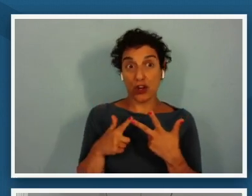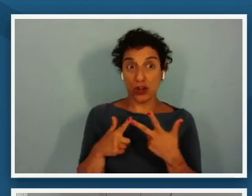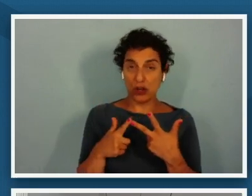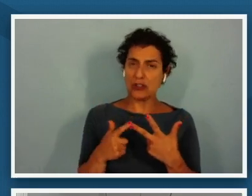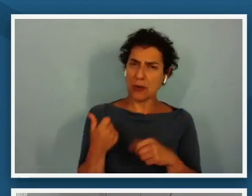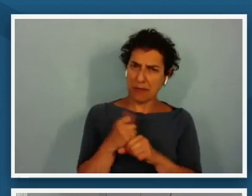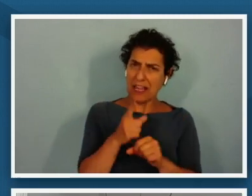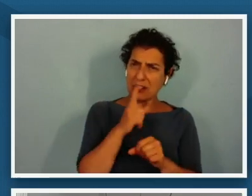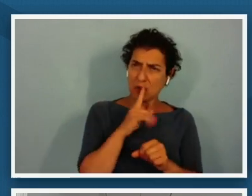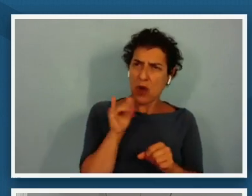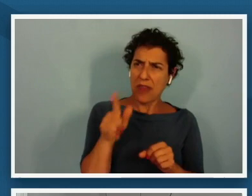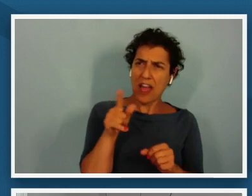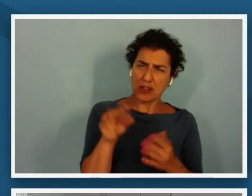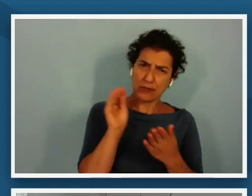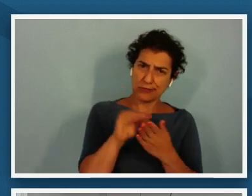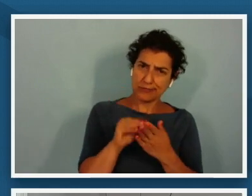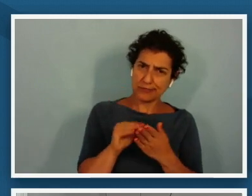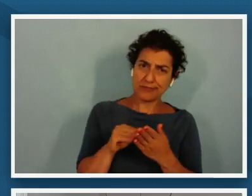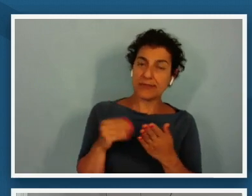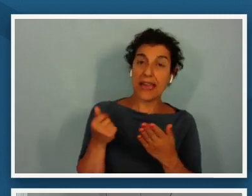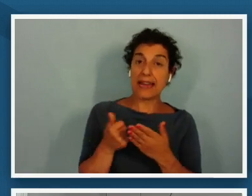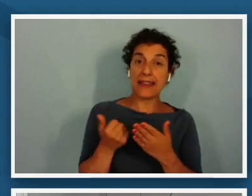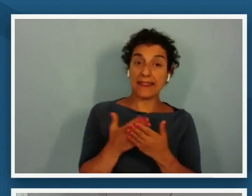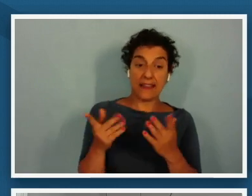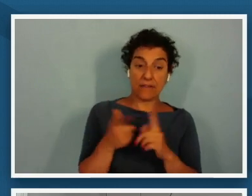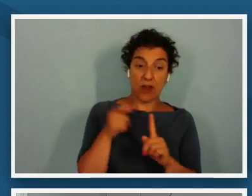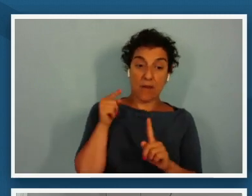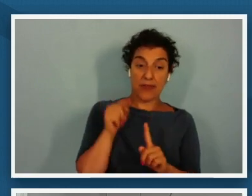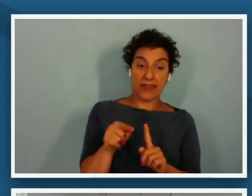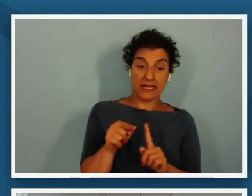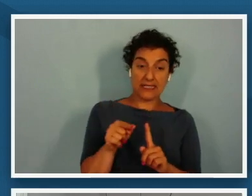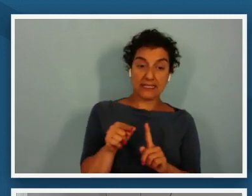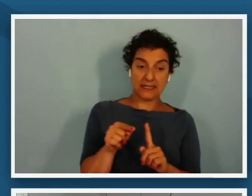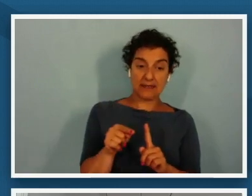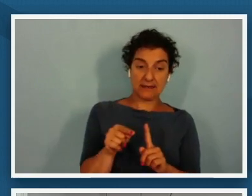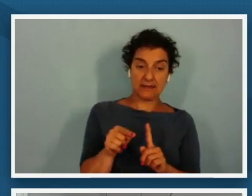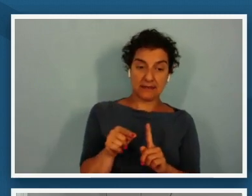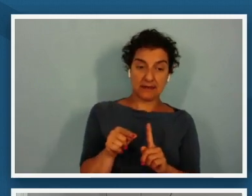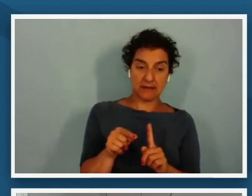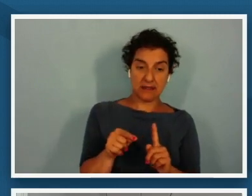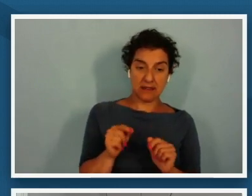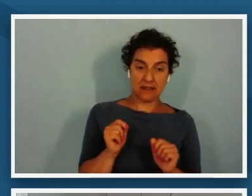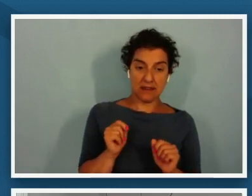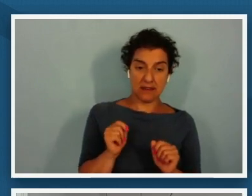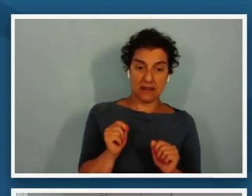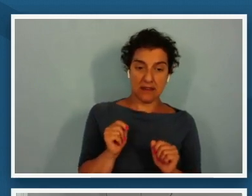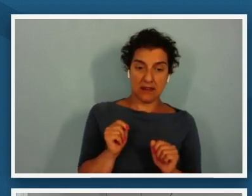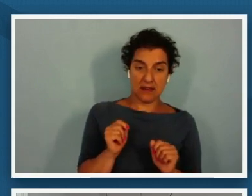anything from this stretch of road that you find